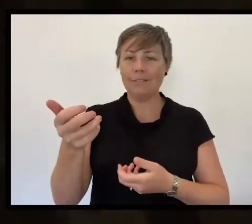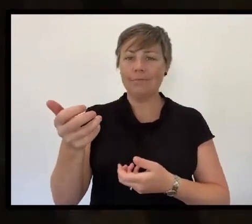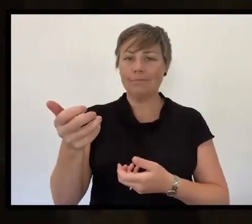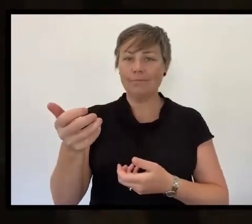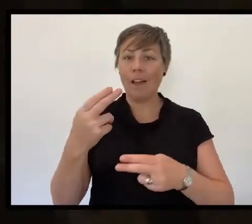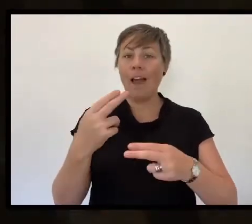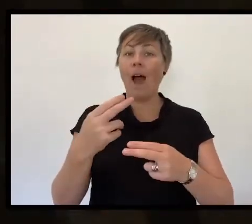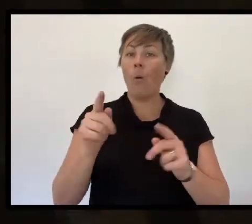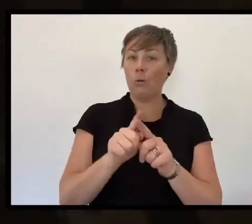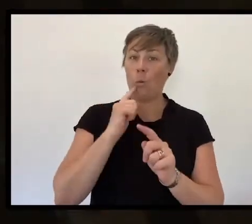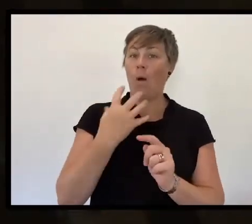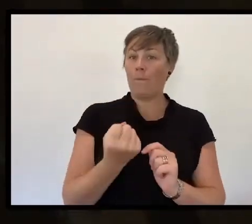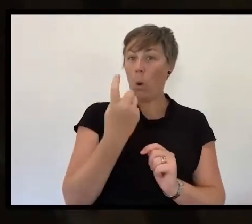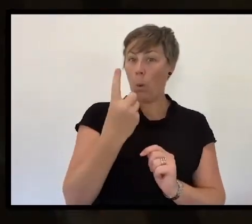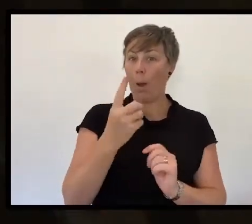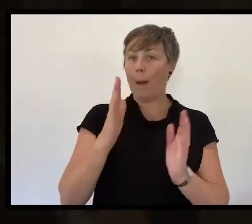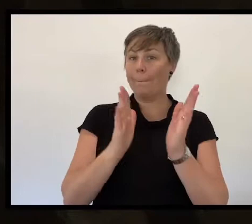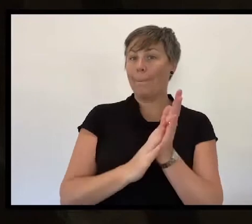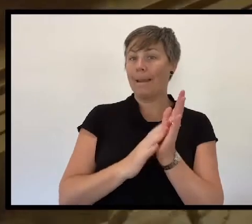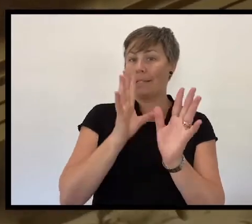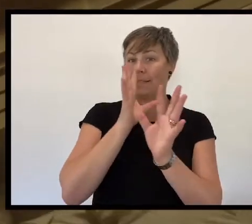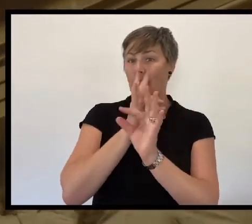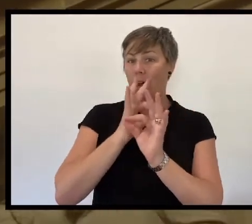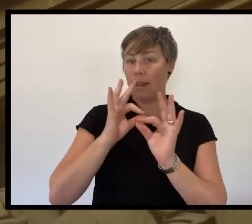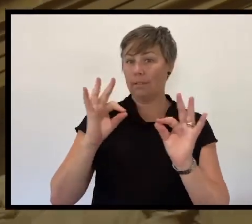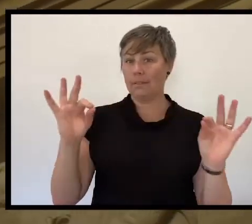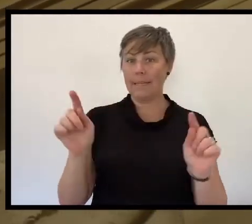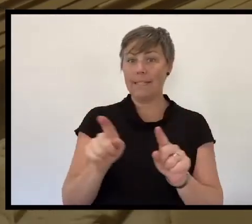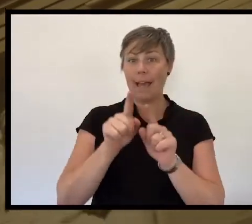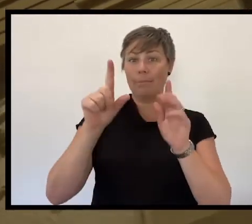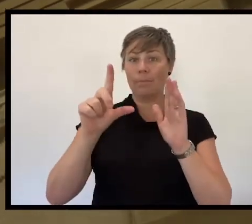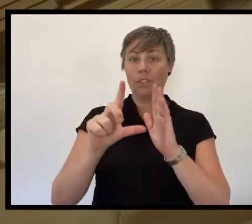when the beam of sunlight enters the Shrine’s inner Sanctuary